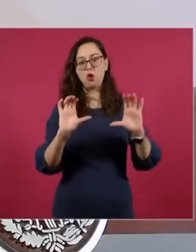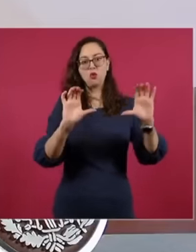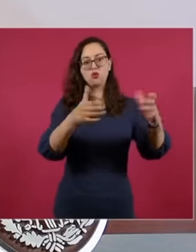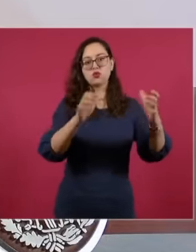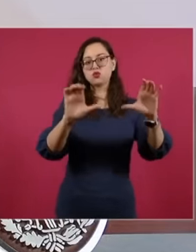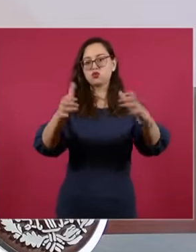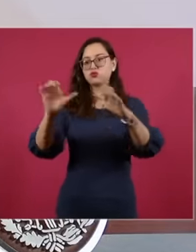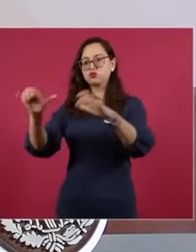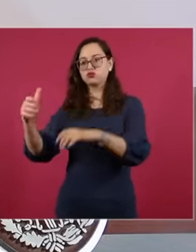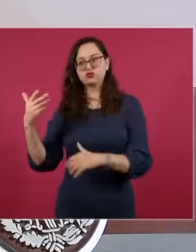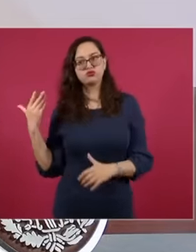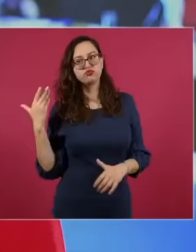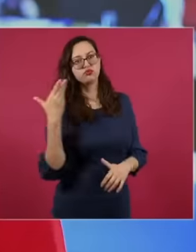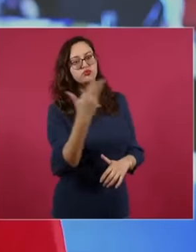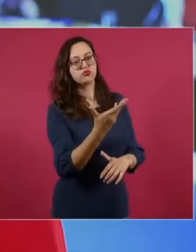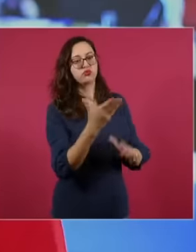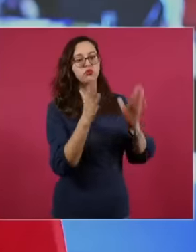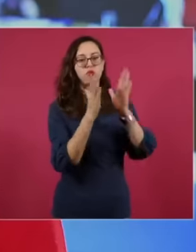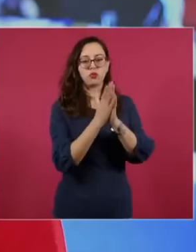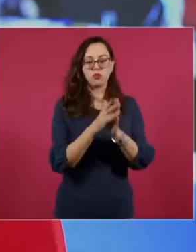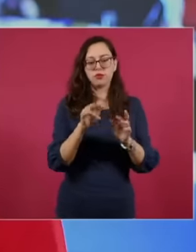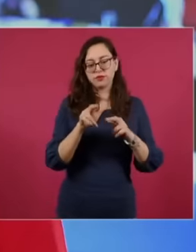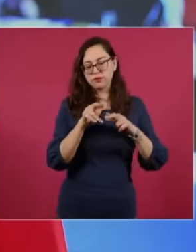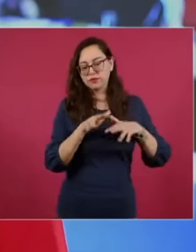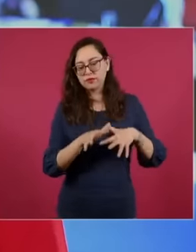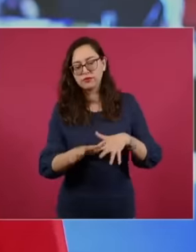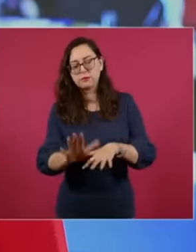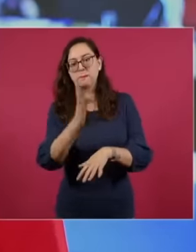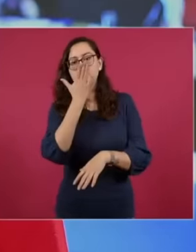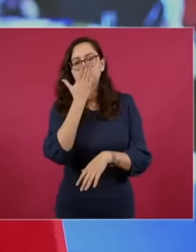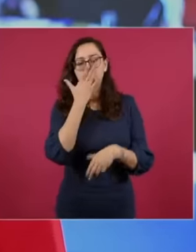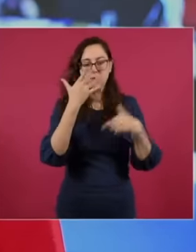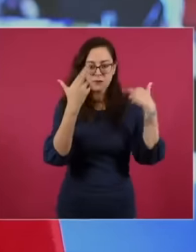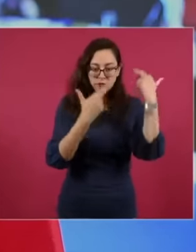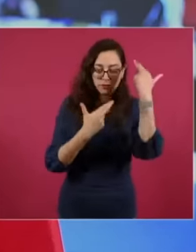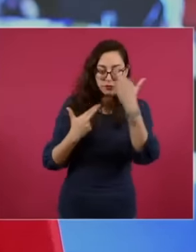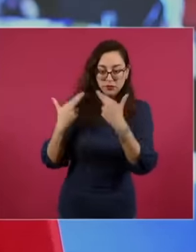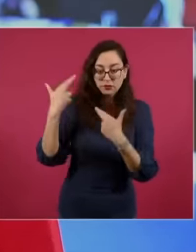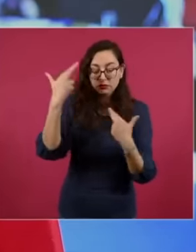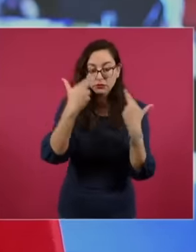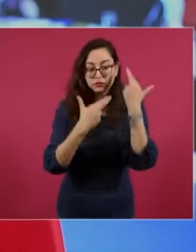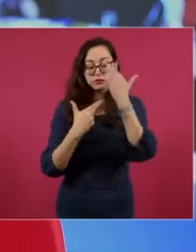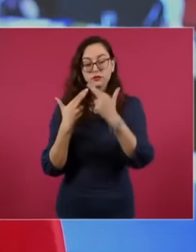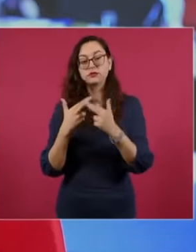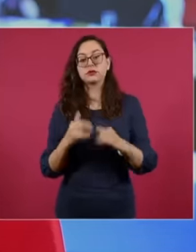environmental diagnostic opinion of the Sonora River is made, it is prepared by the Mexican Institute of